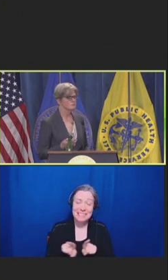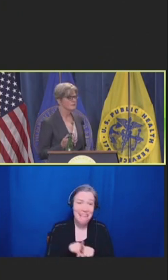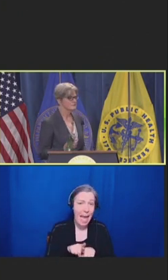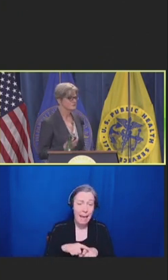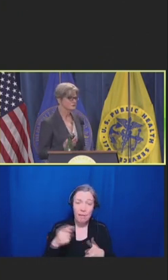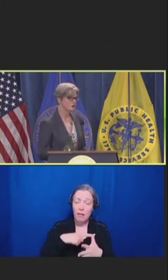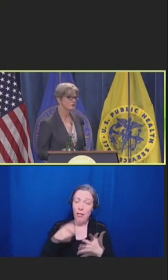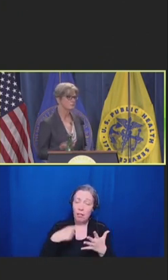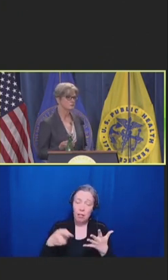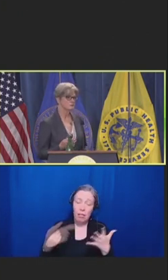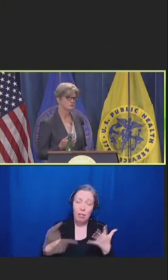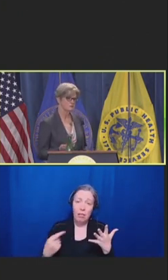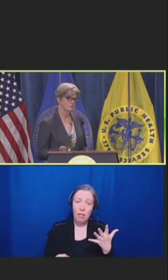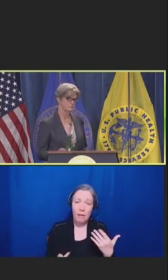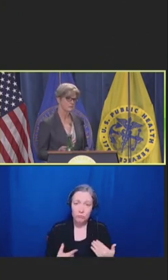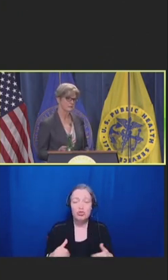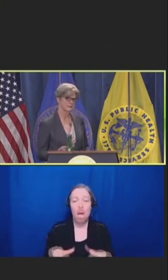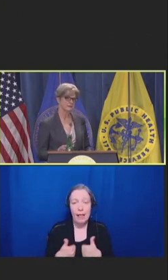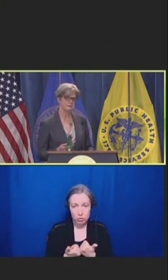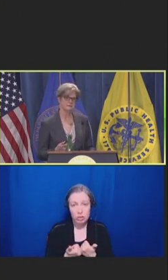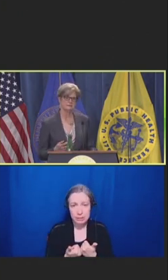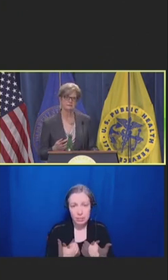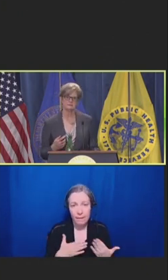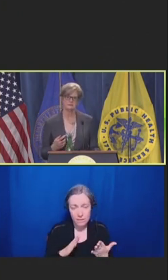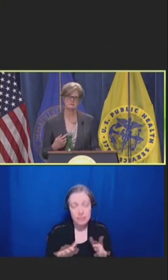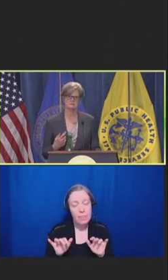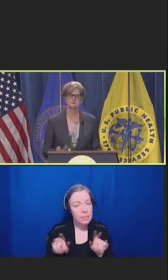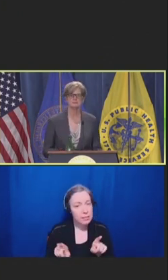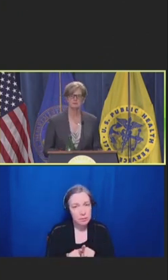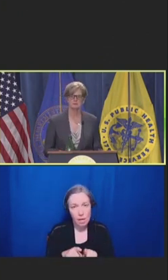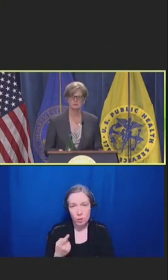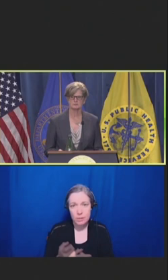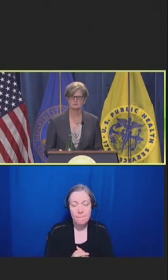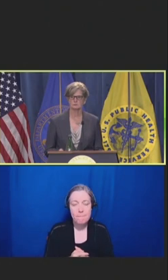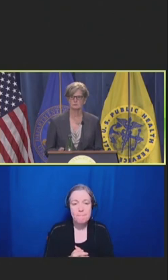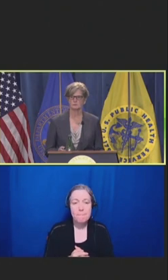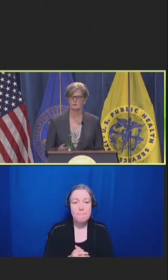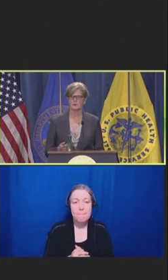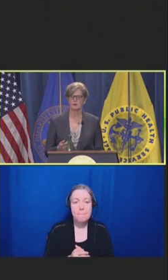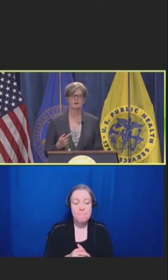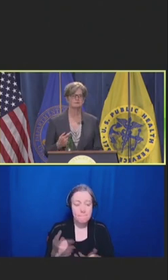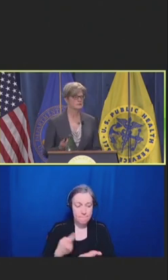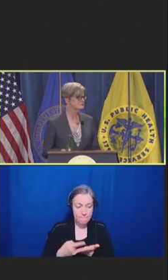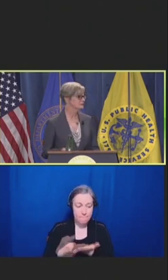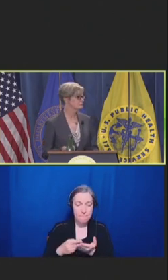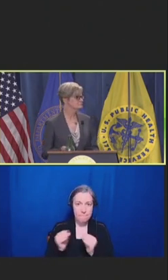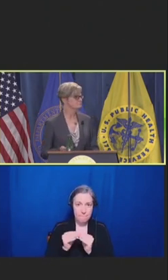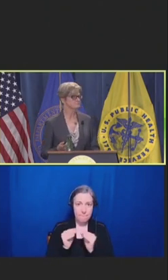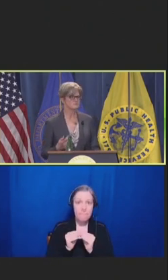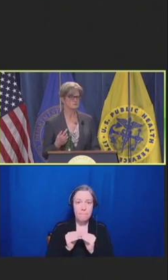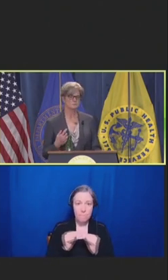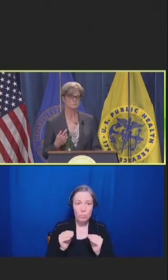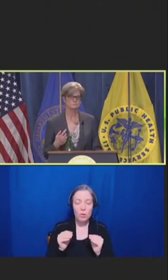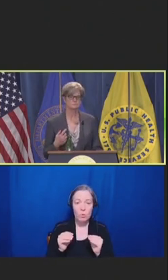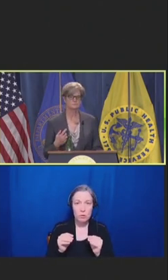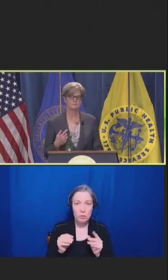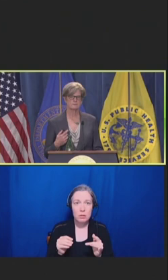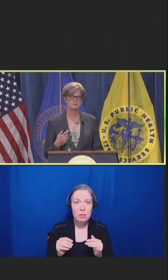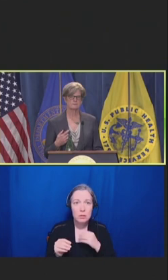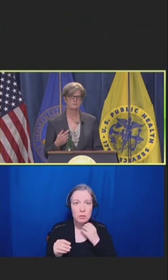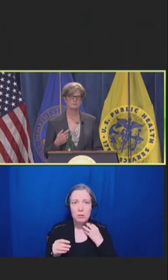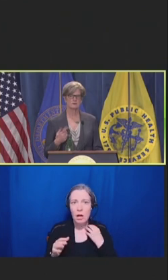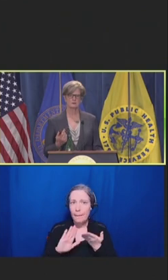But as I talk more to them and I get deeply curious, I've said to them, so are you burned